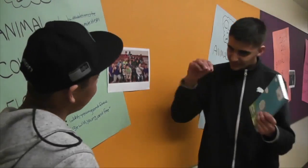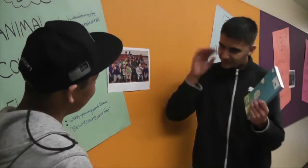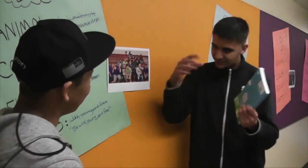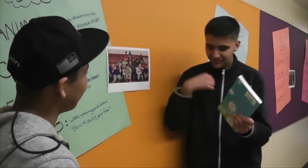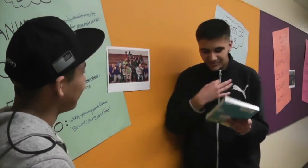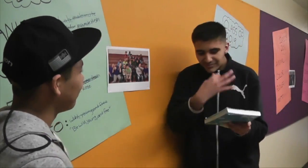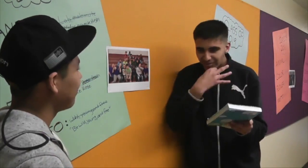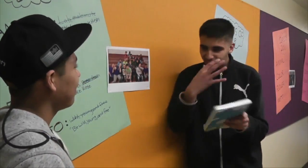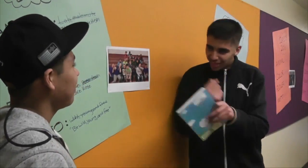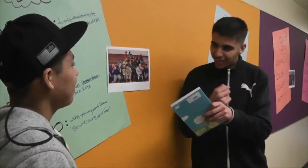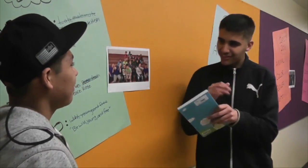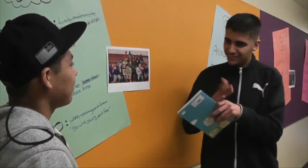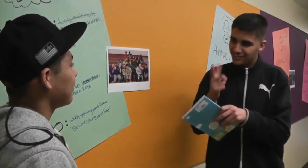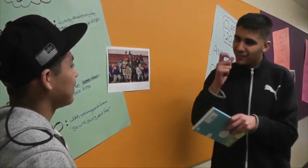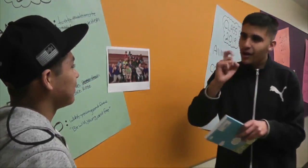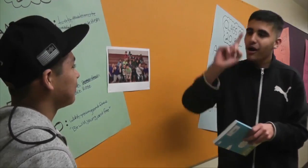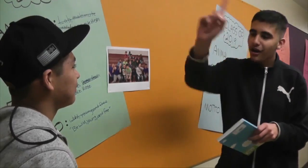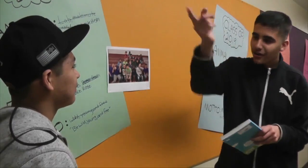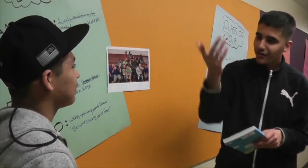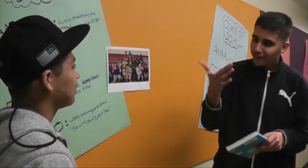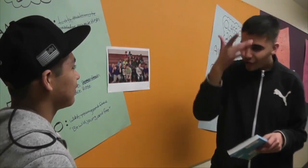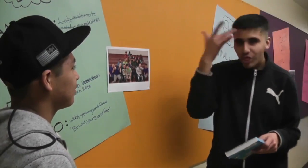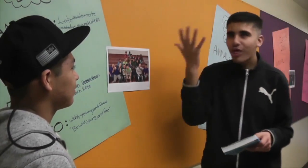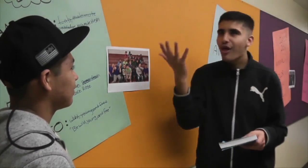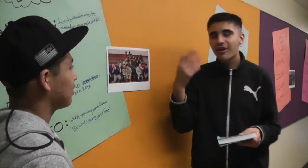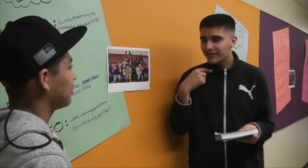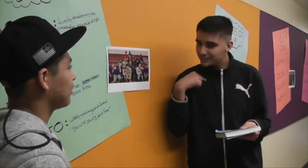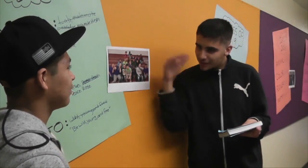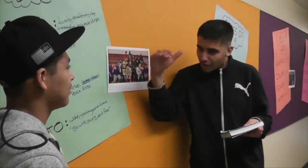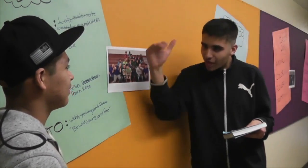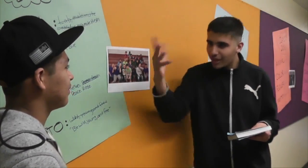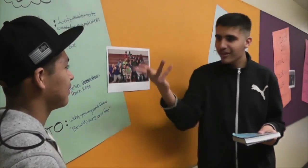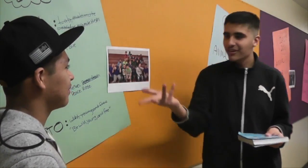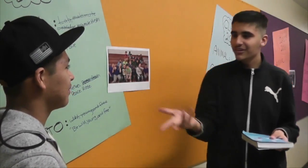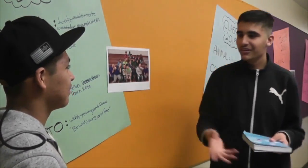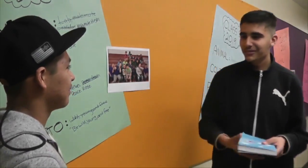Well, I'm magical, I got the book to appear out of nowhere.